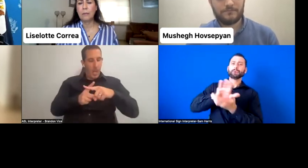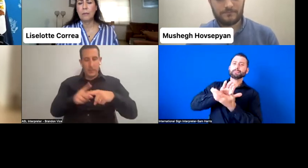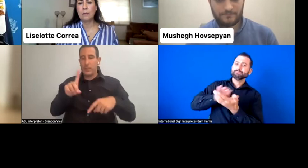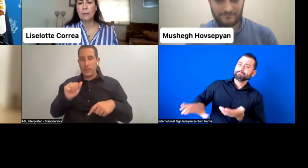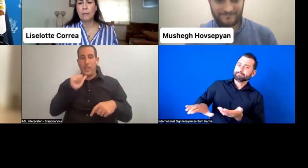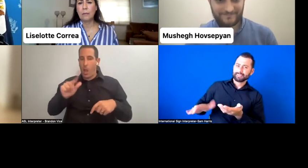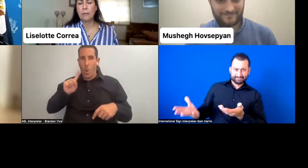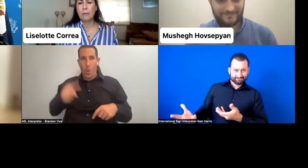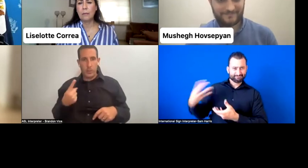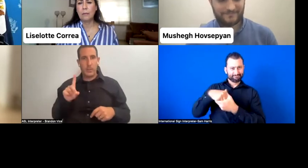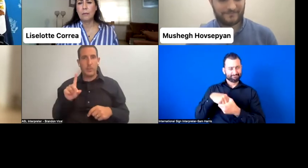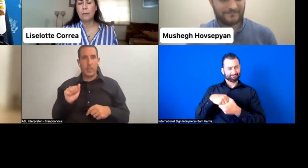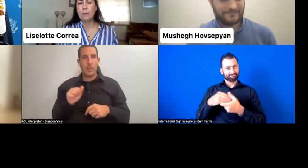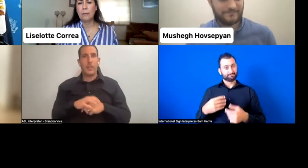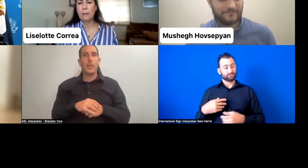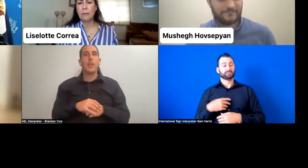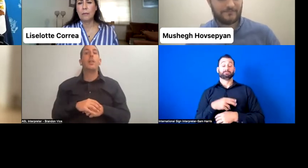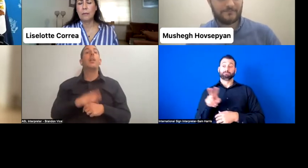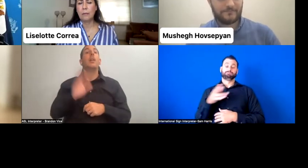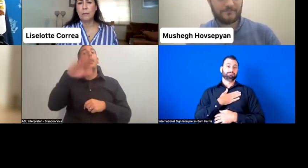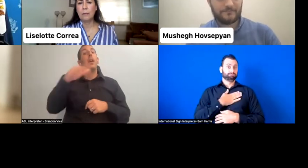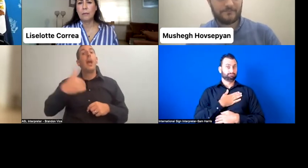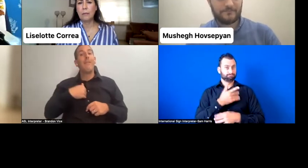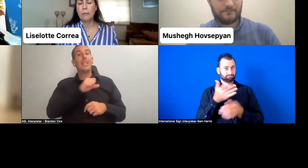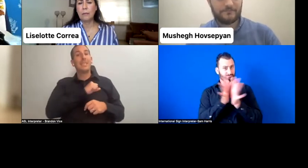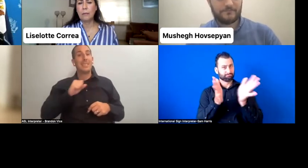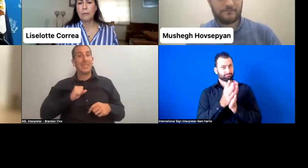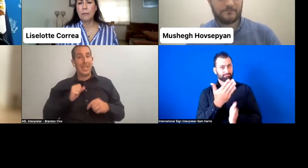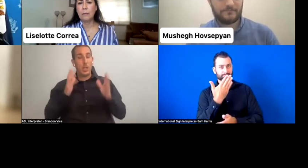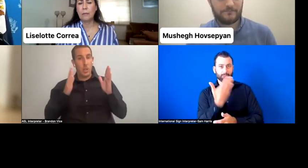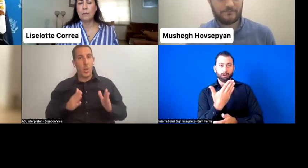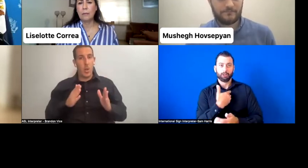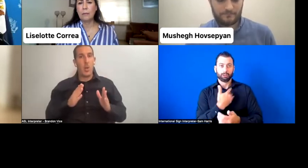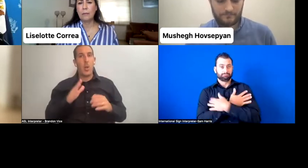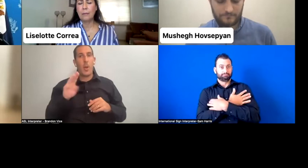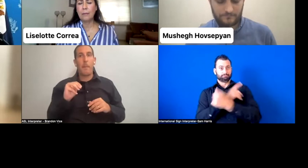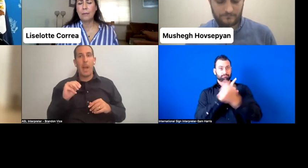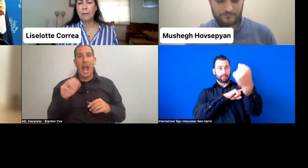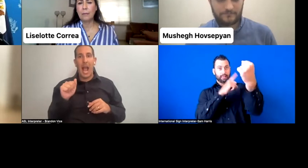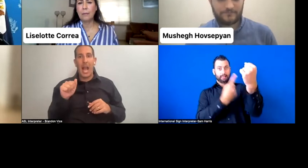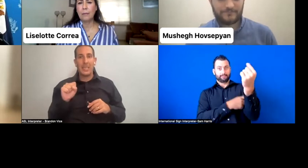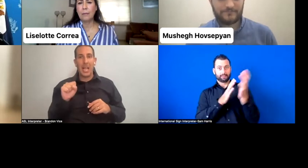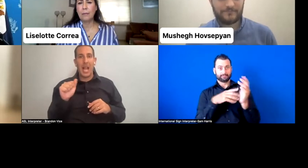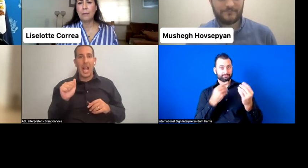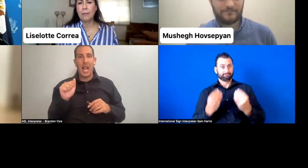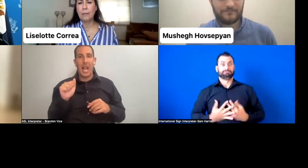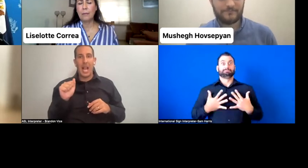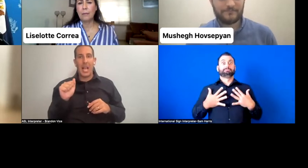we have Senator Ras Adiba in the seminar today. And she has her hand up.